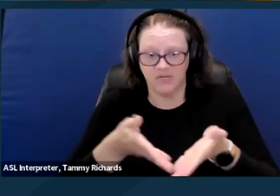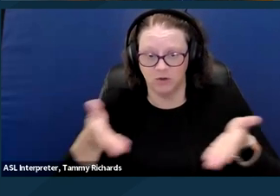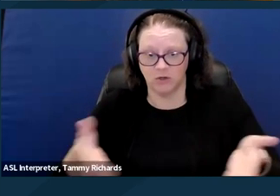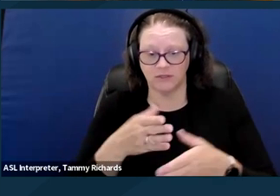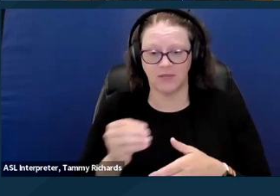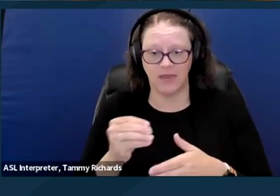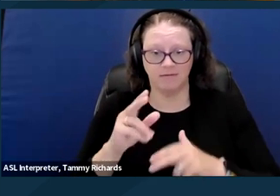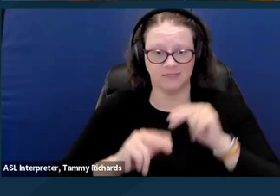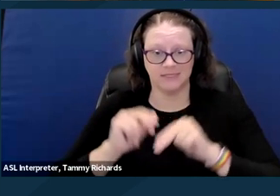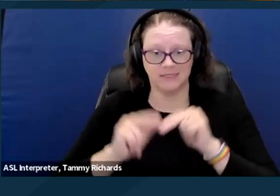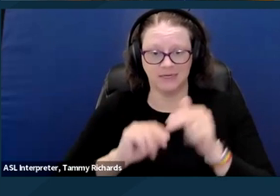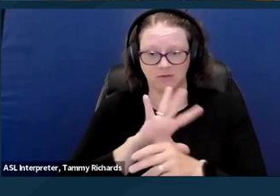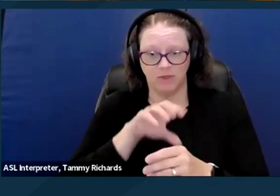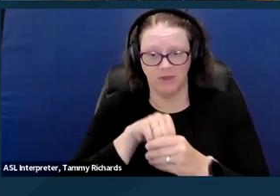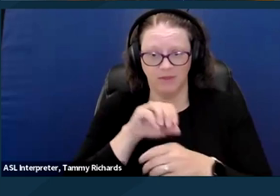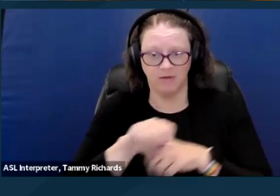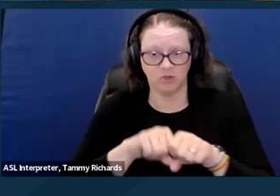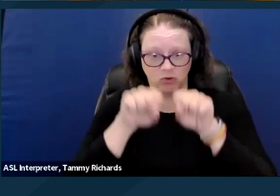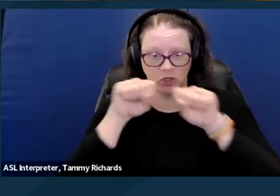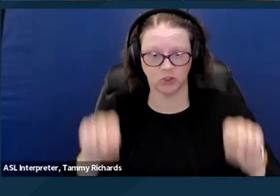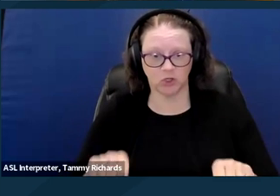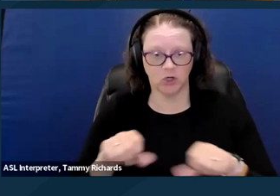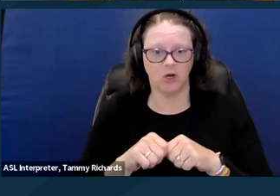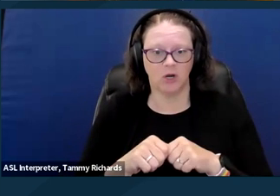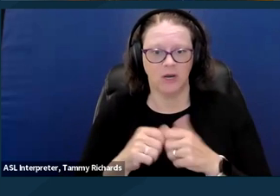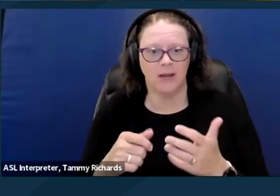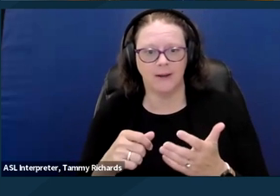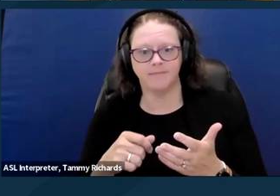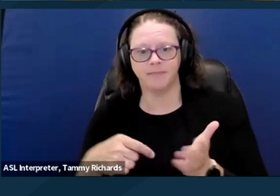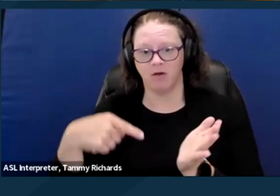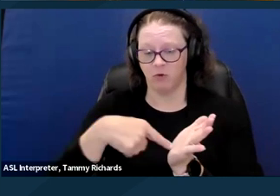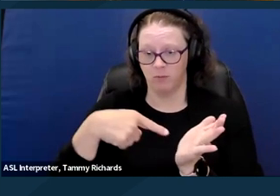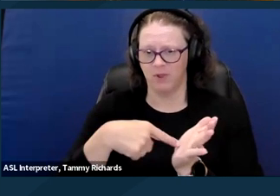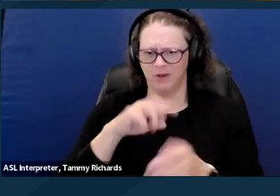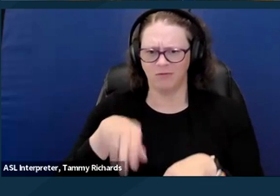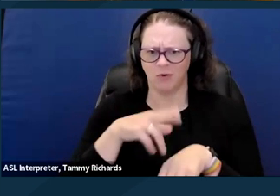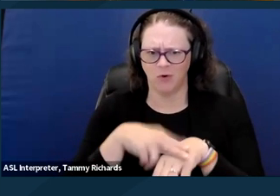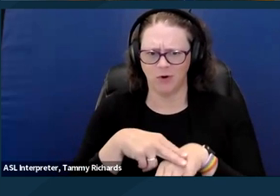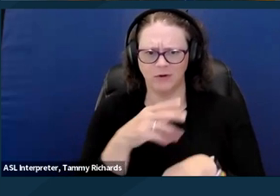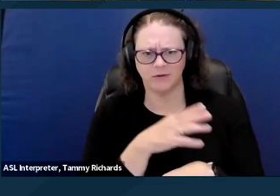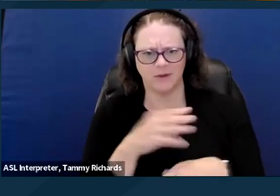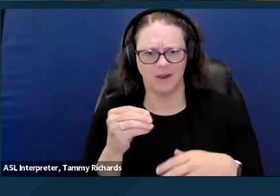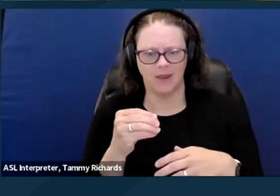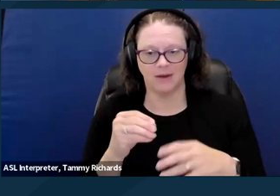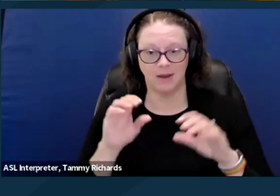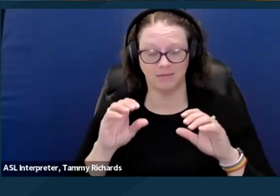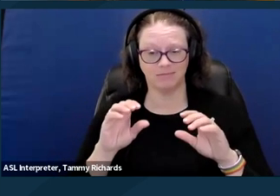so proximity to basic infrastructures and other resources, accessibility.